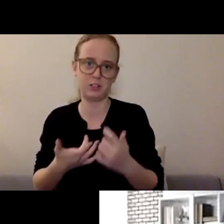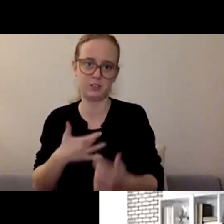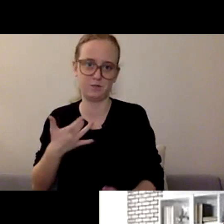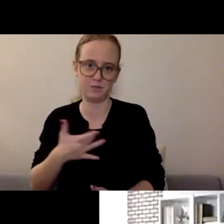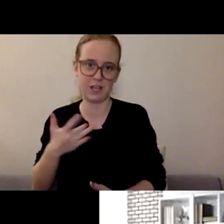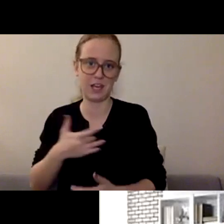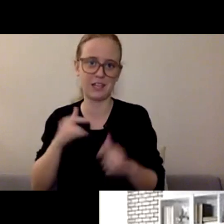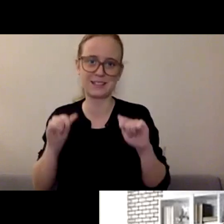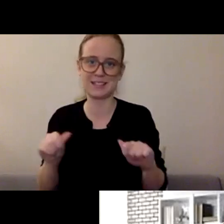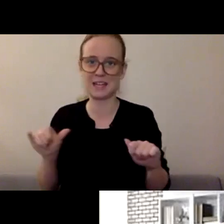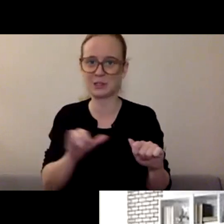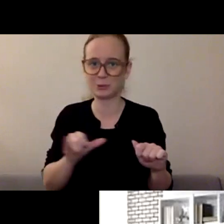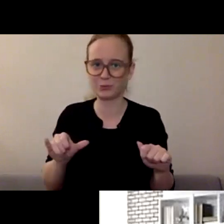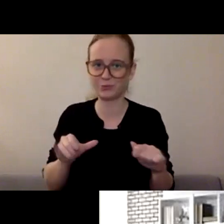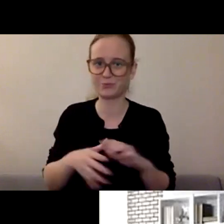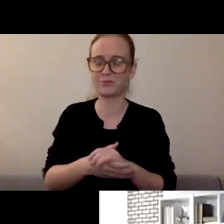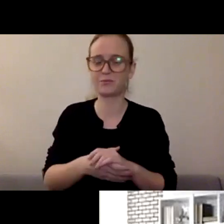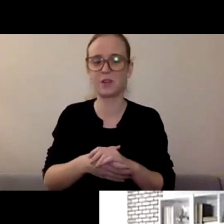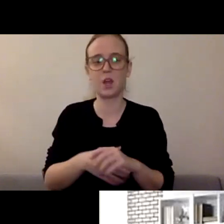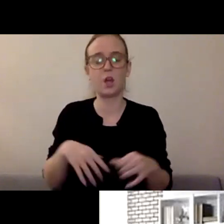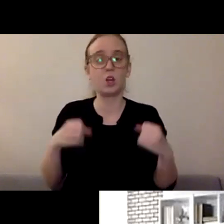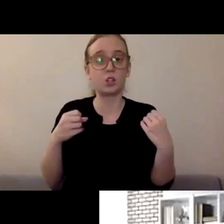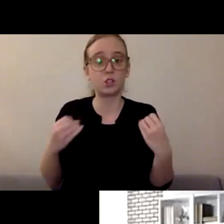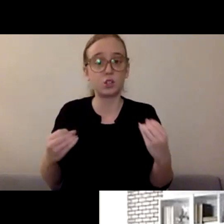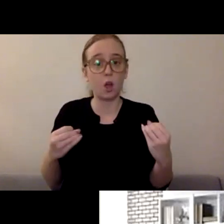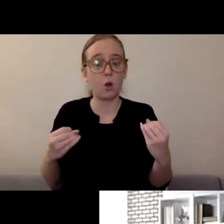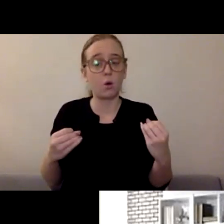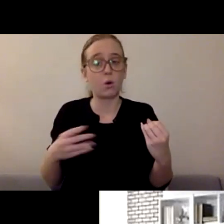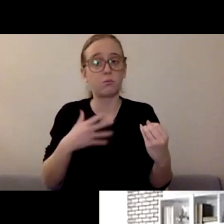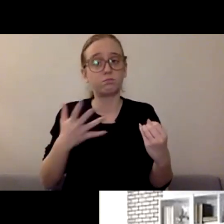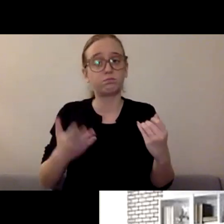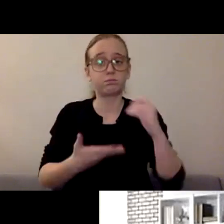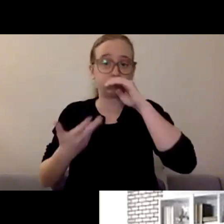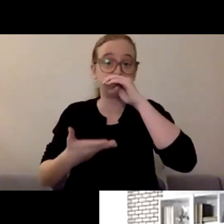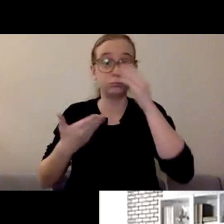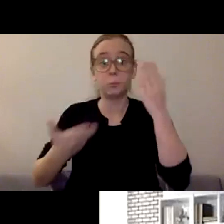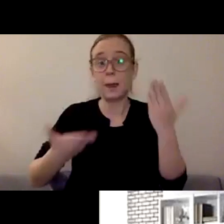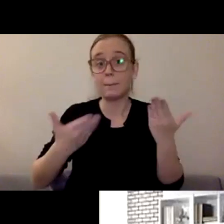maybe you're feeling, maybe your thought is, "I'm totally overwhelmed.